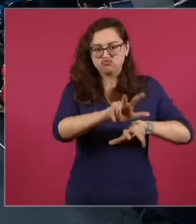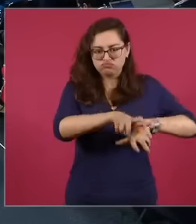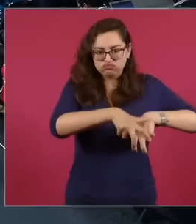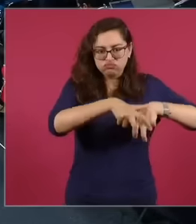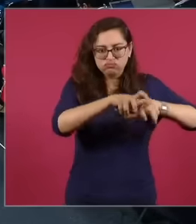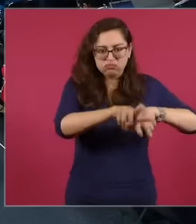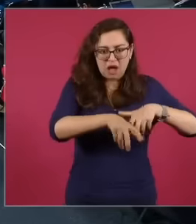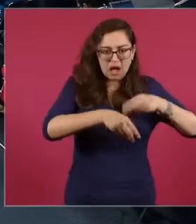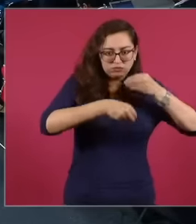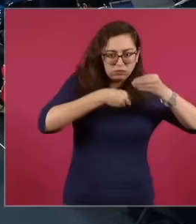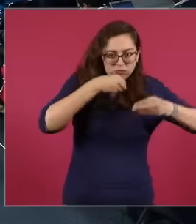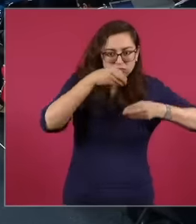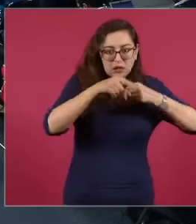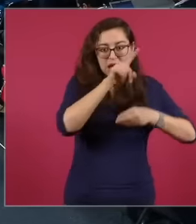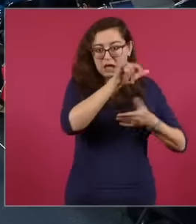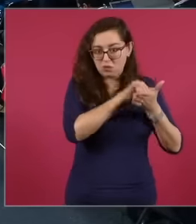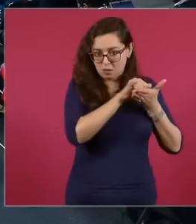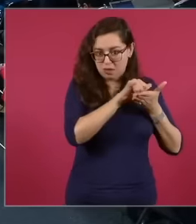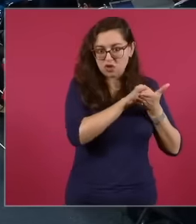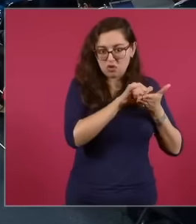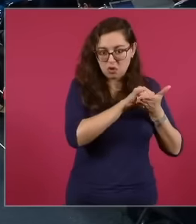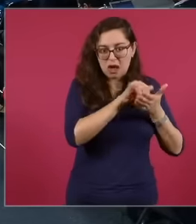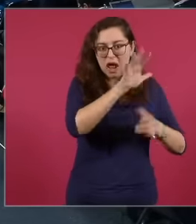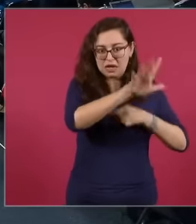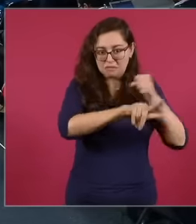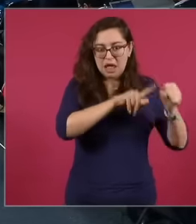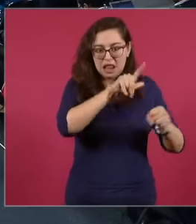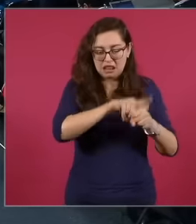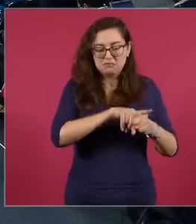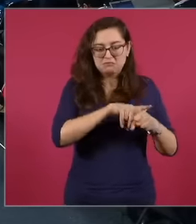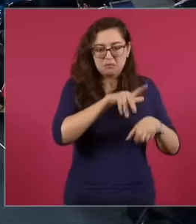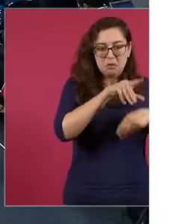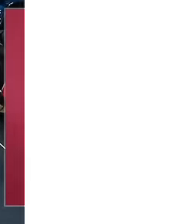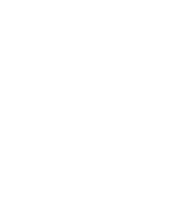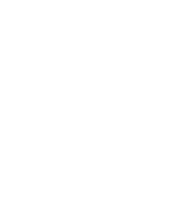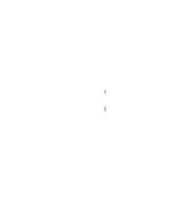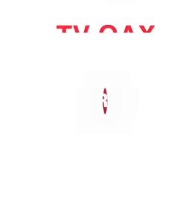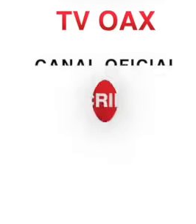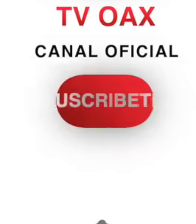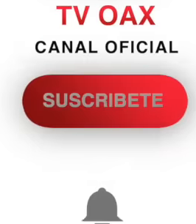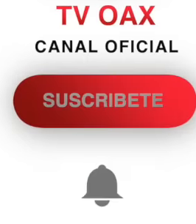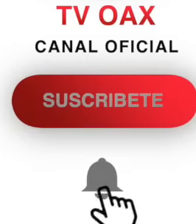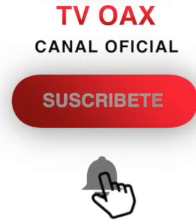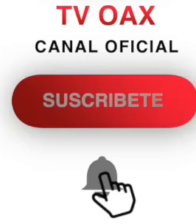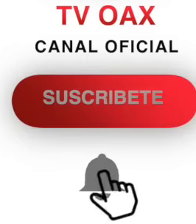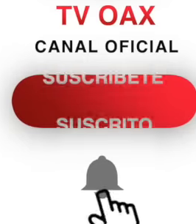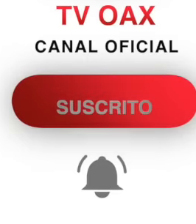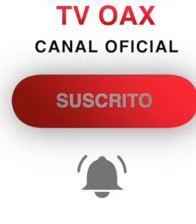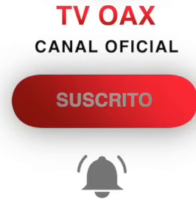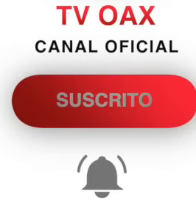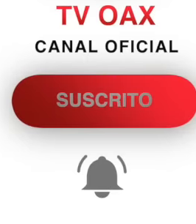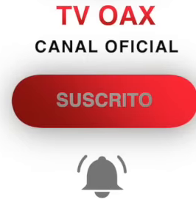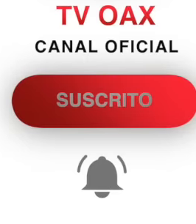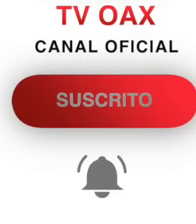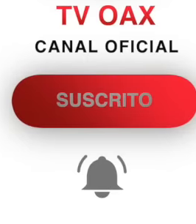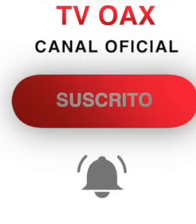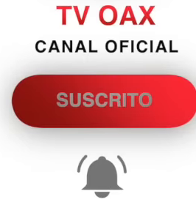York, and in this city there was already